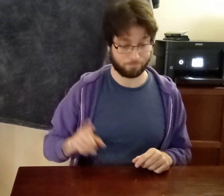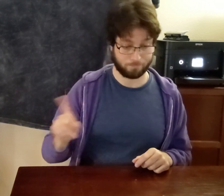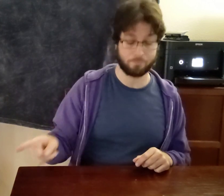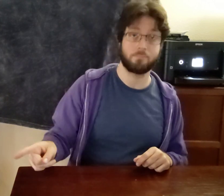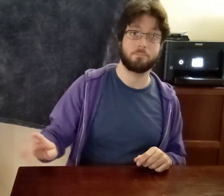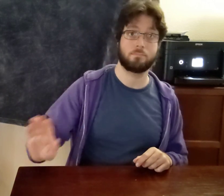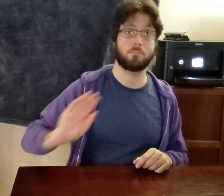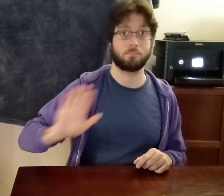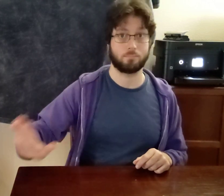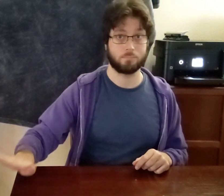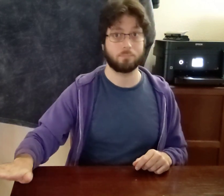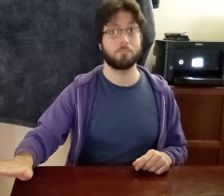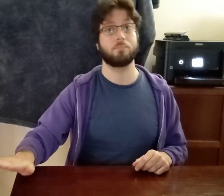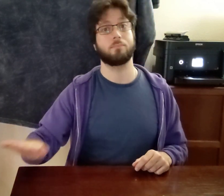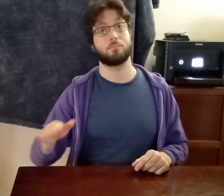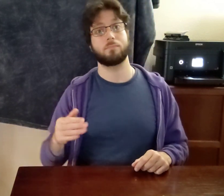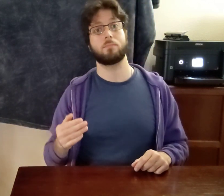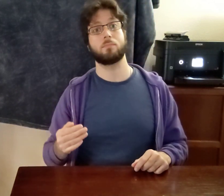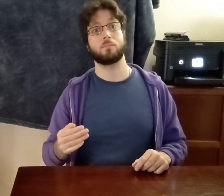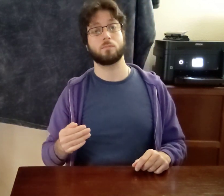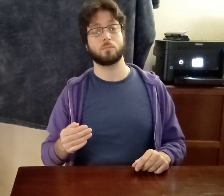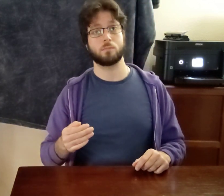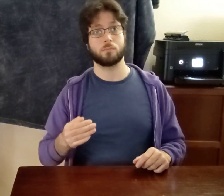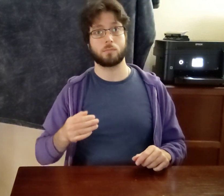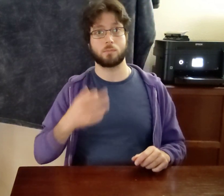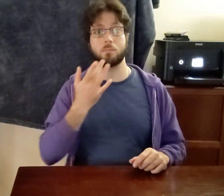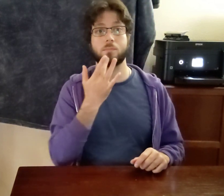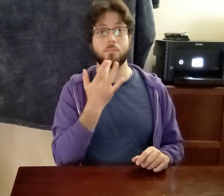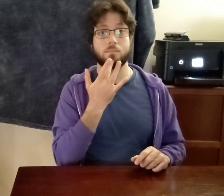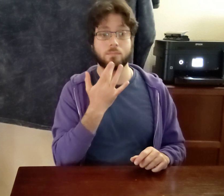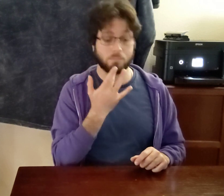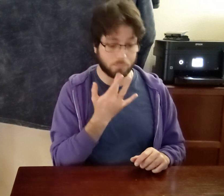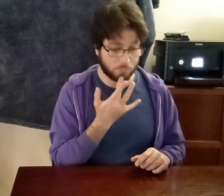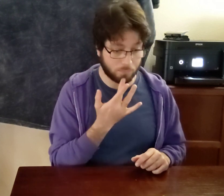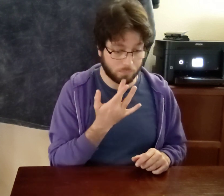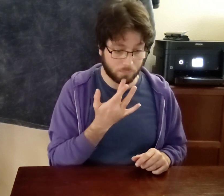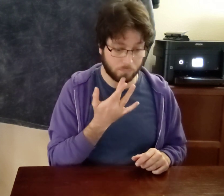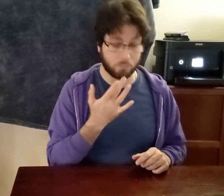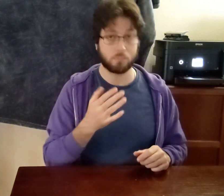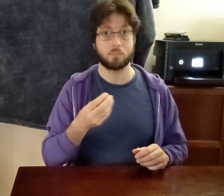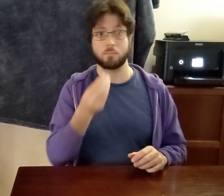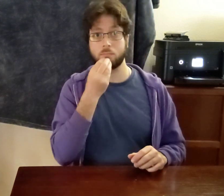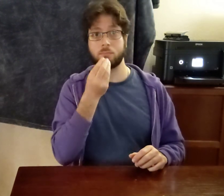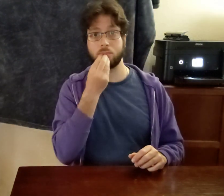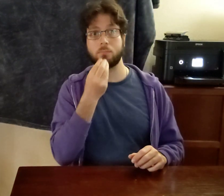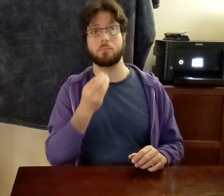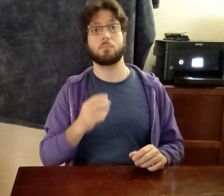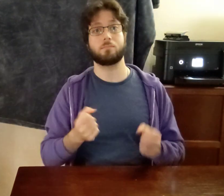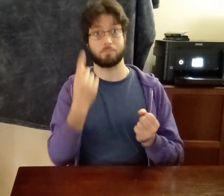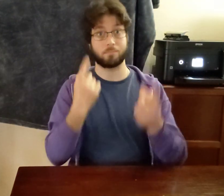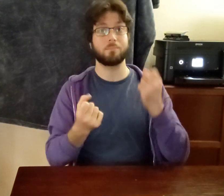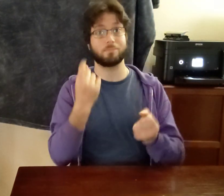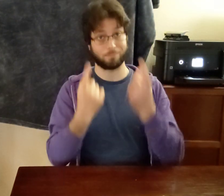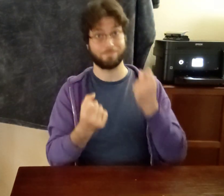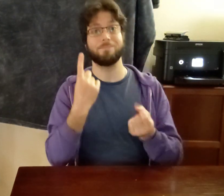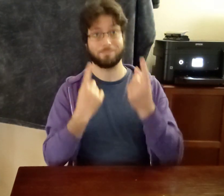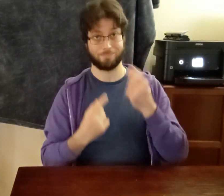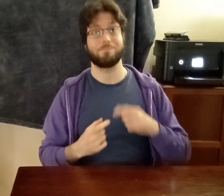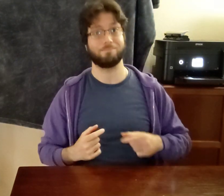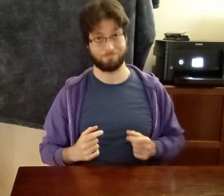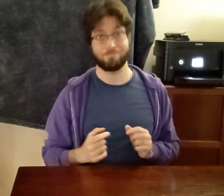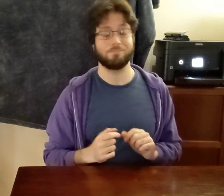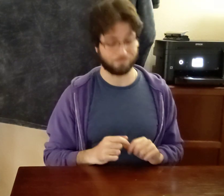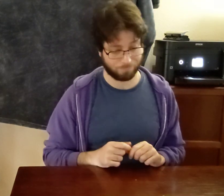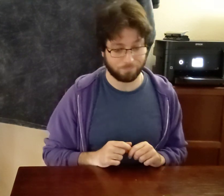IX-he (mistake) IX-HIS FAVORITE EAT POPCORN